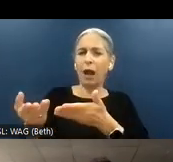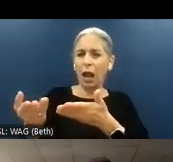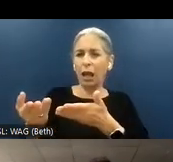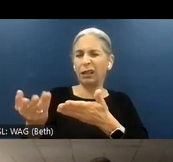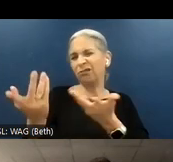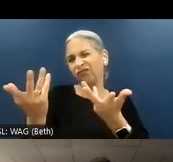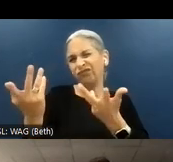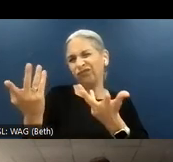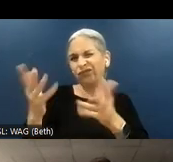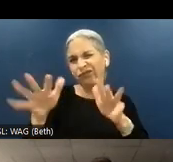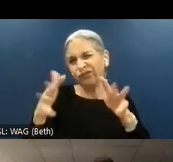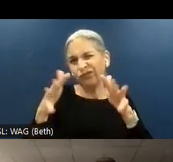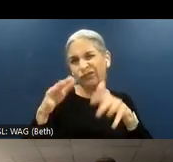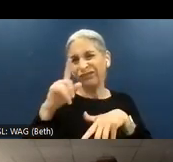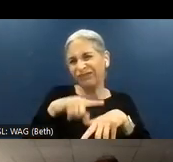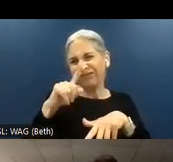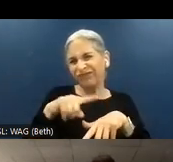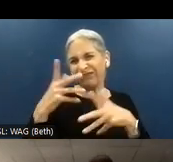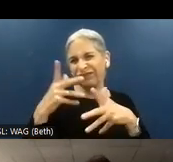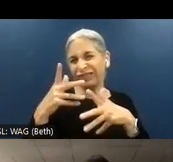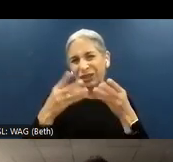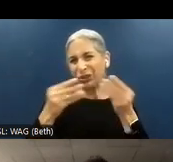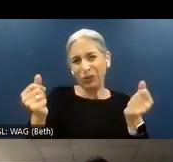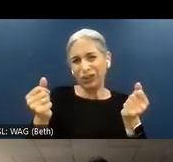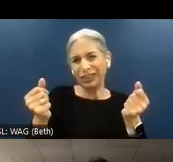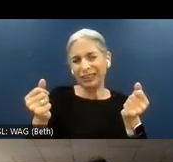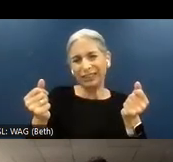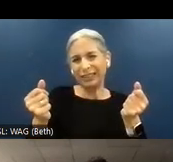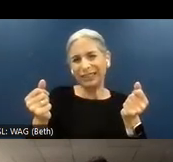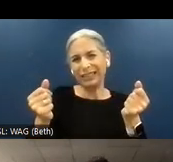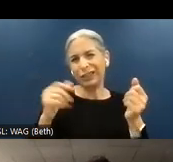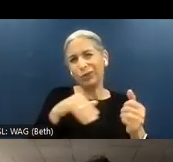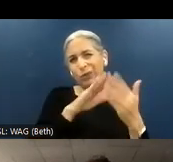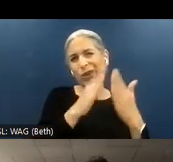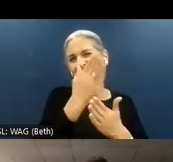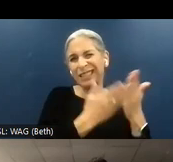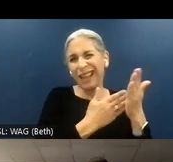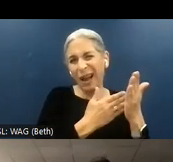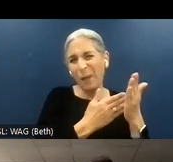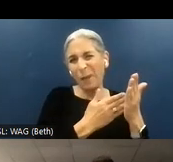resolution. They are good in addressing a few points, a few items. But when it comes